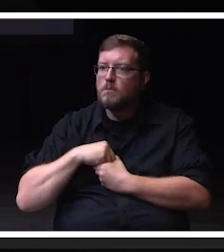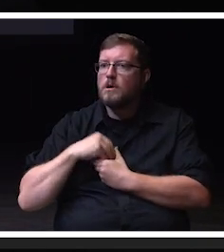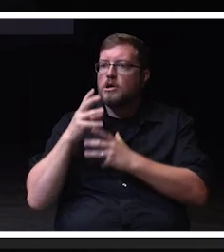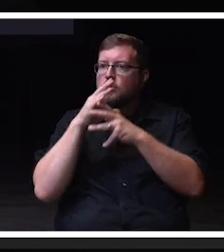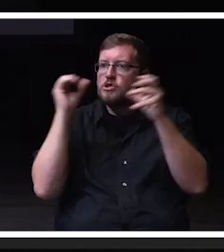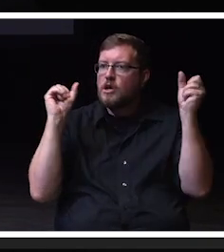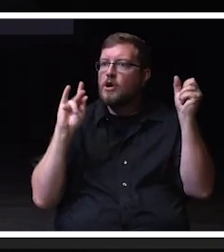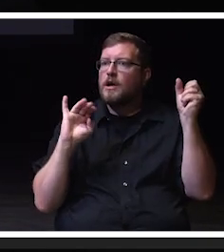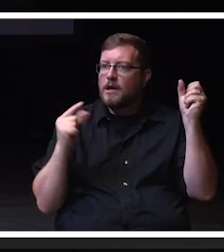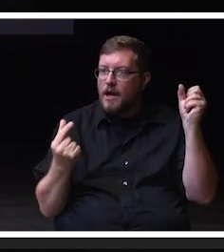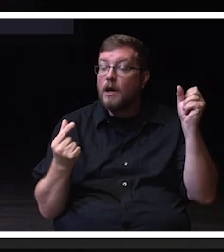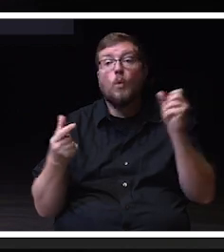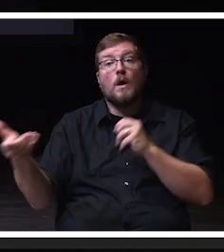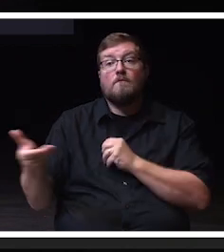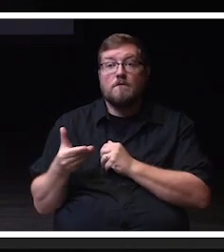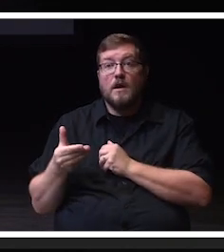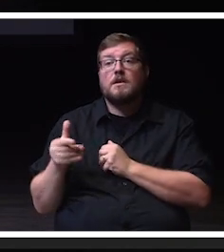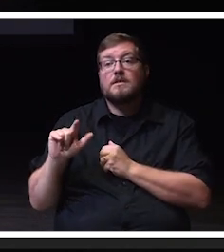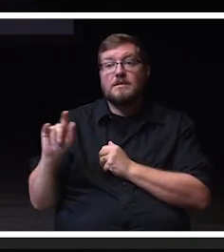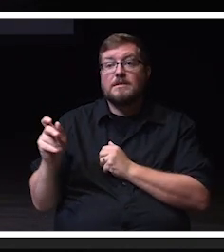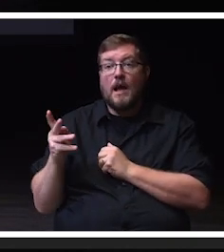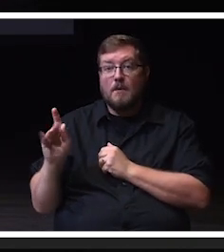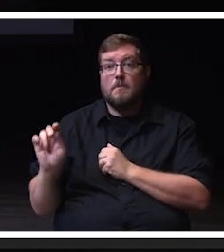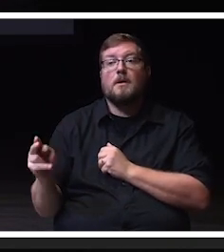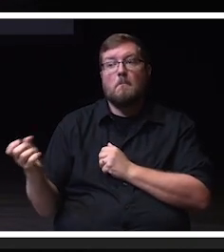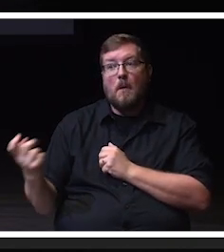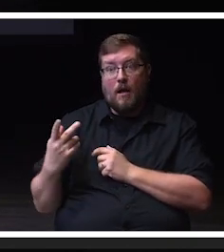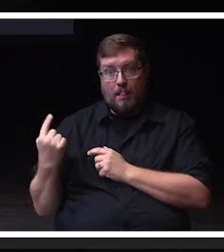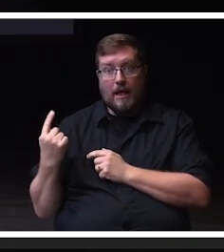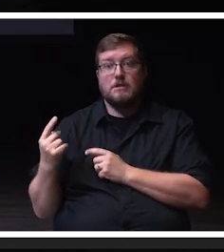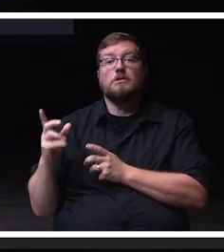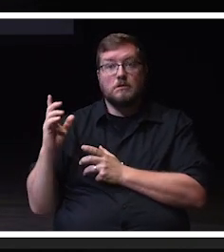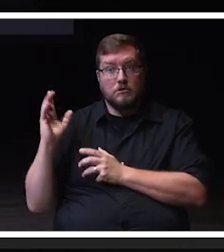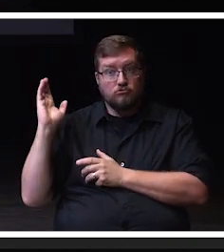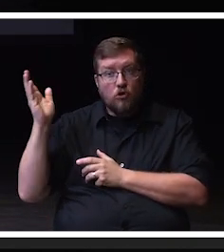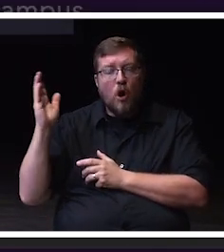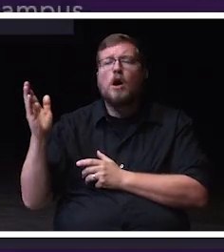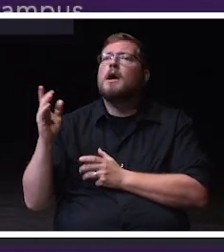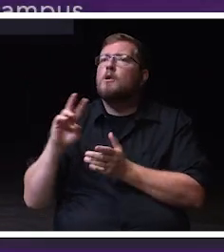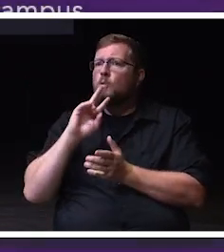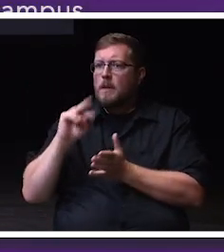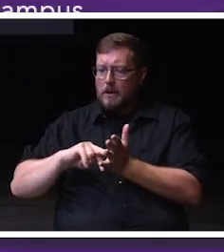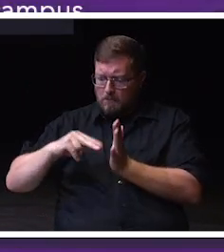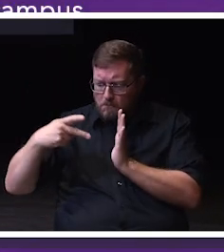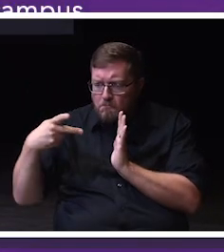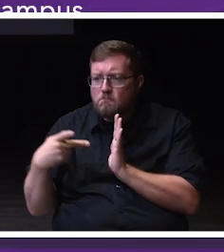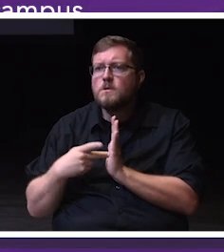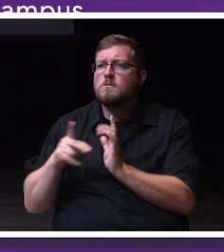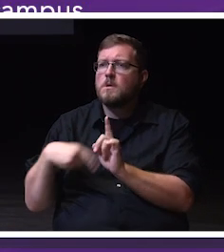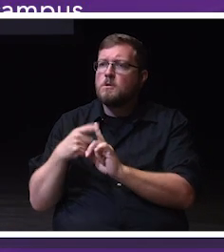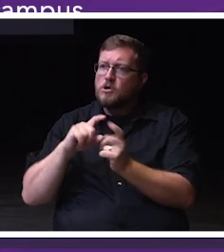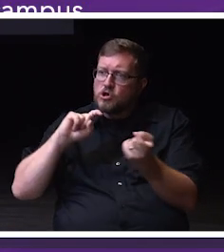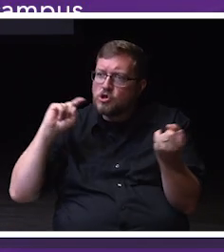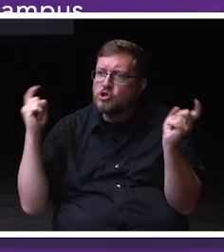as part of the Welcome Address, being intentional about continuing this messaging and changing the culture on campus.